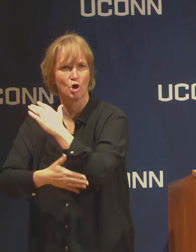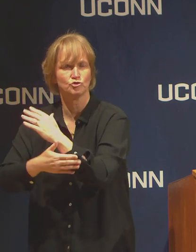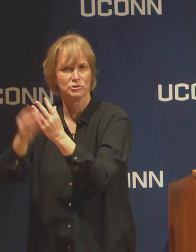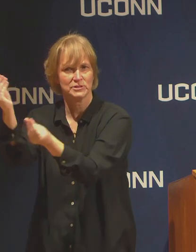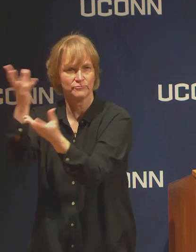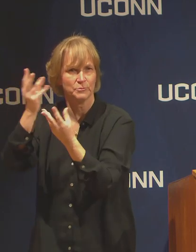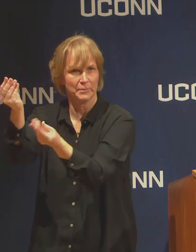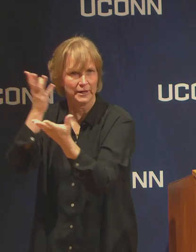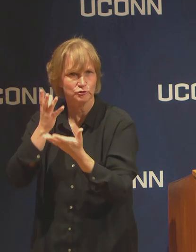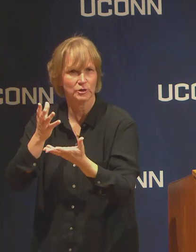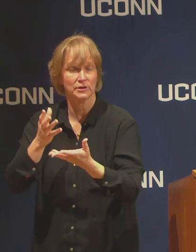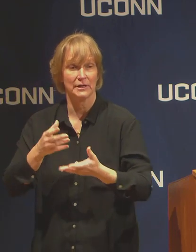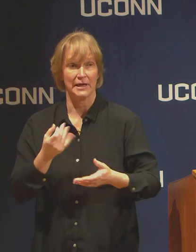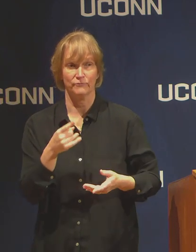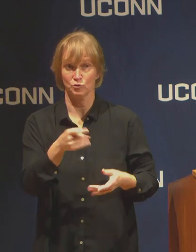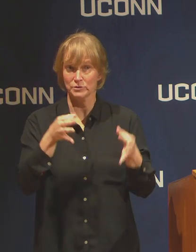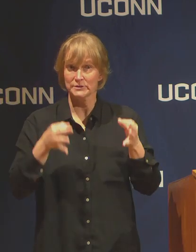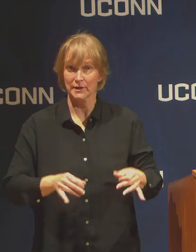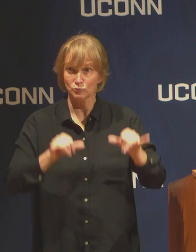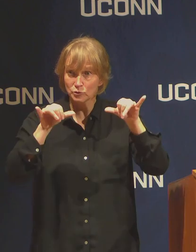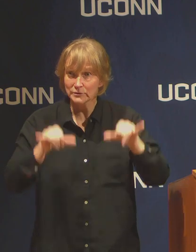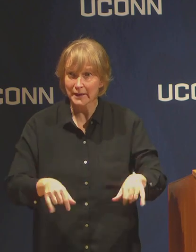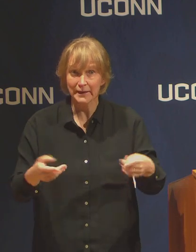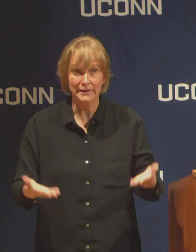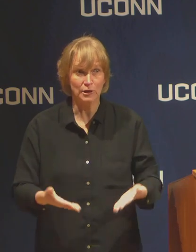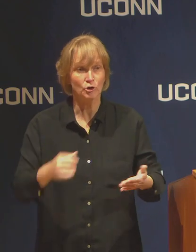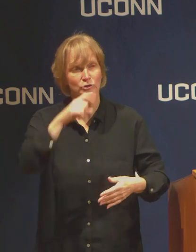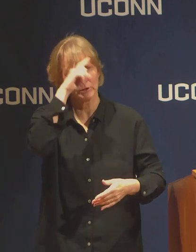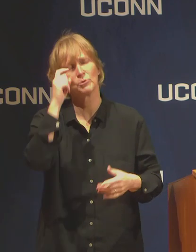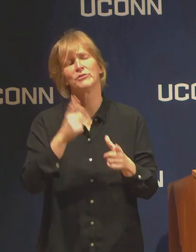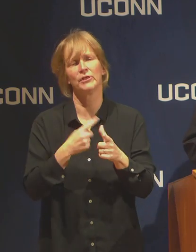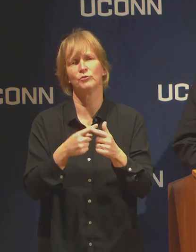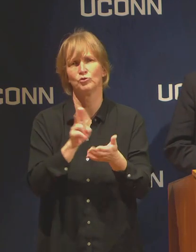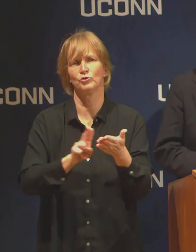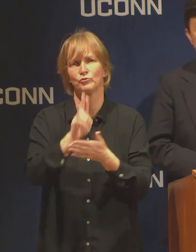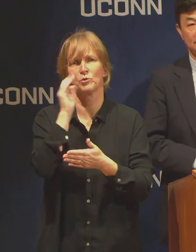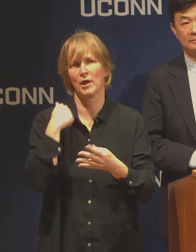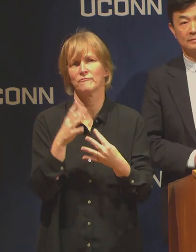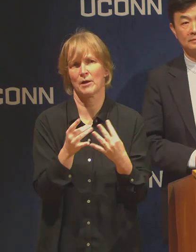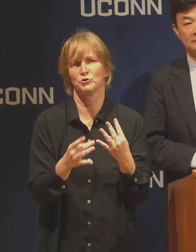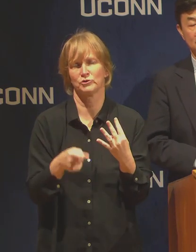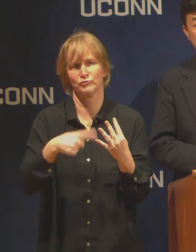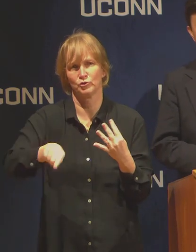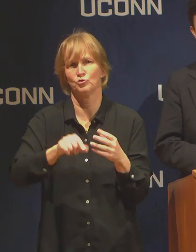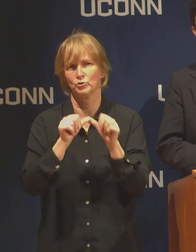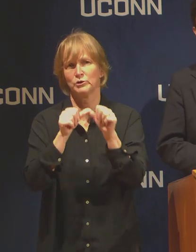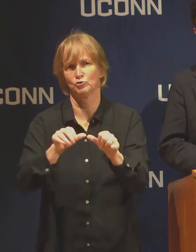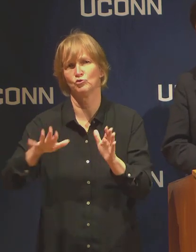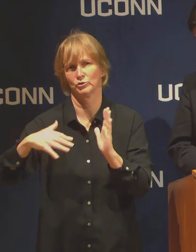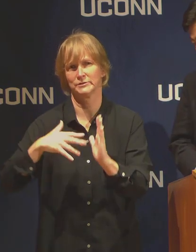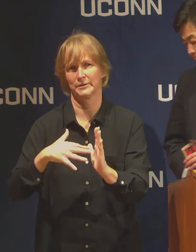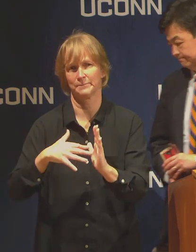you to continue your study as well. Are grades going to be turned